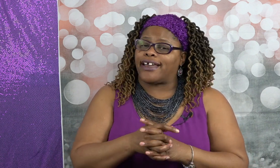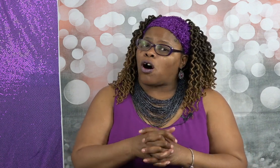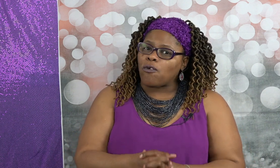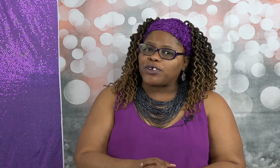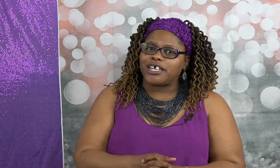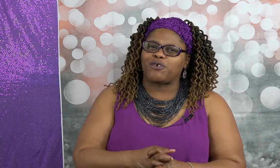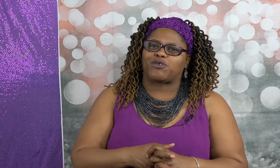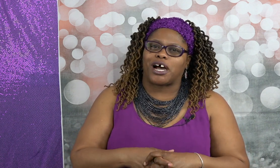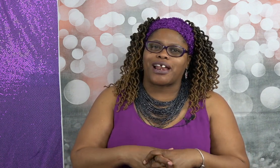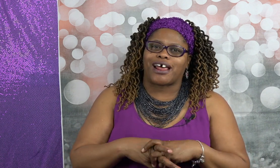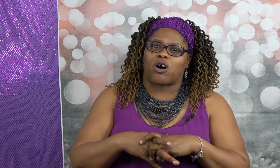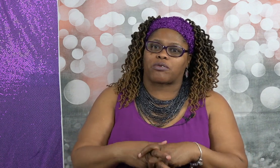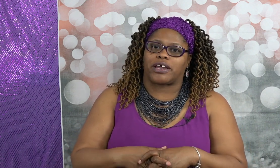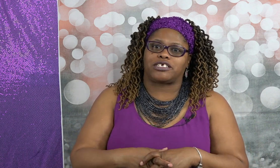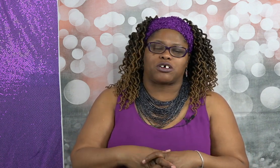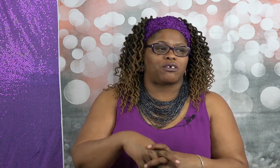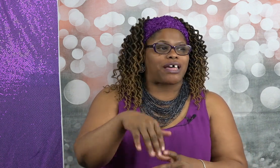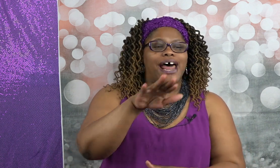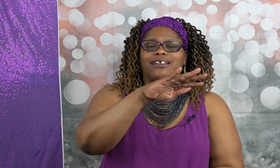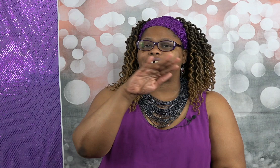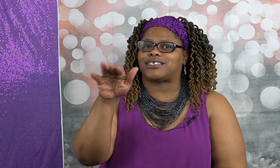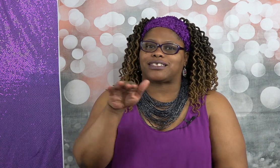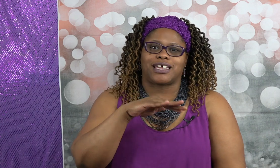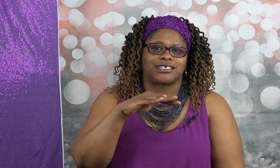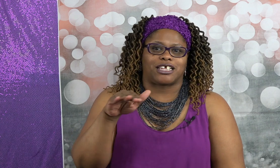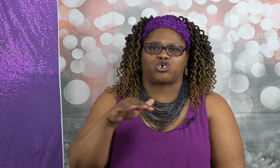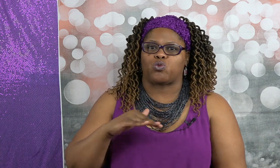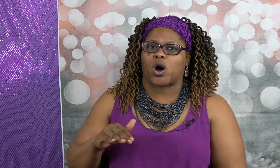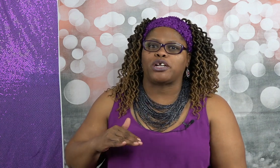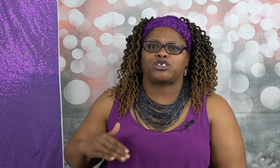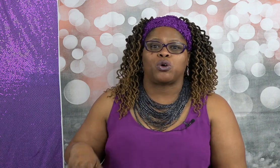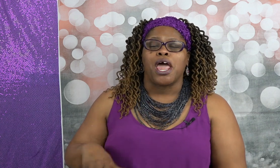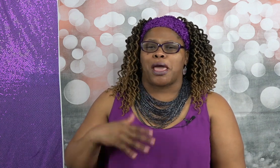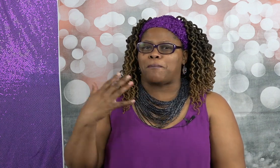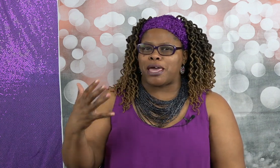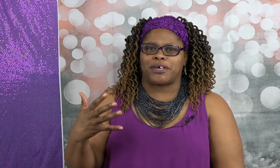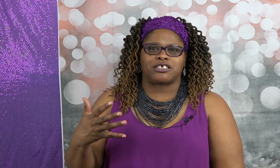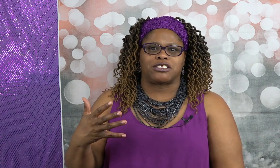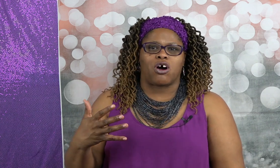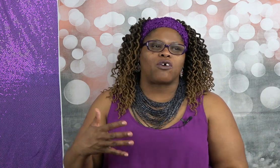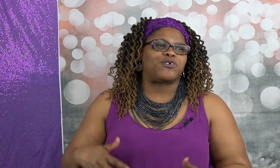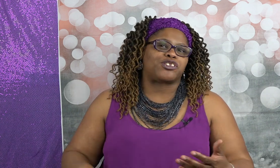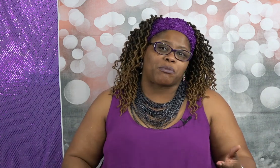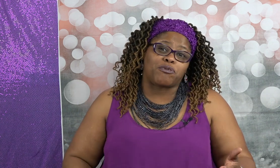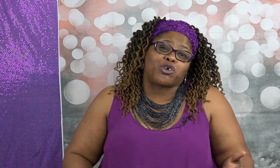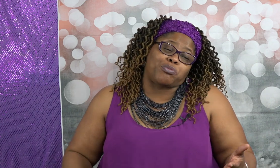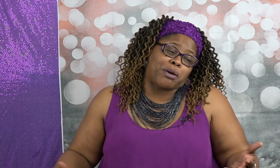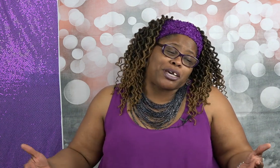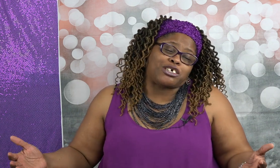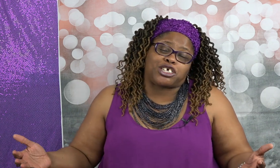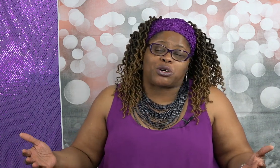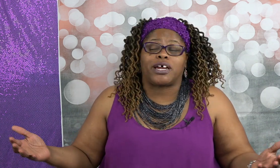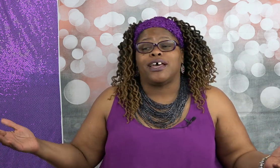hopefully you've done that already so you've got a list of things that you want to do and maybe it's long for some of you maybe is short